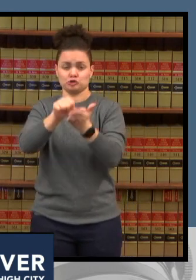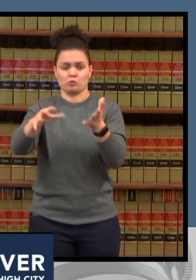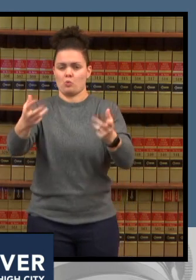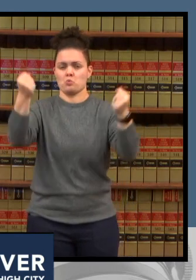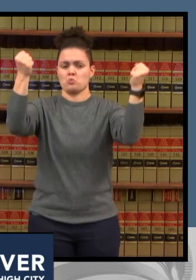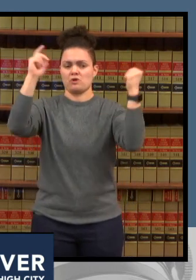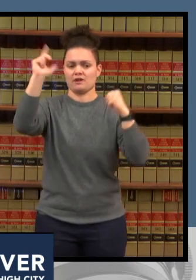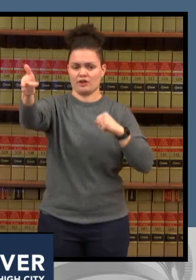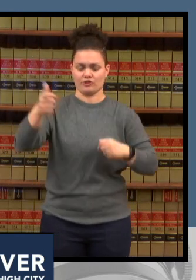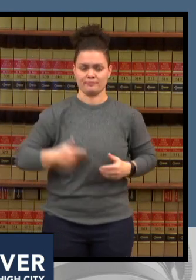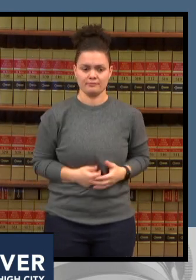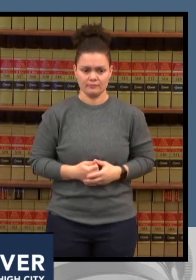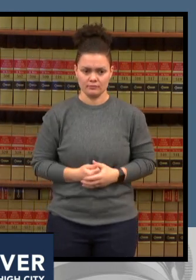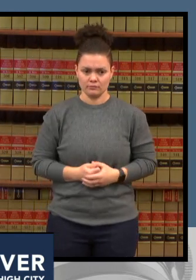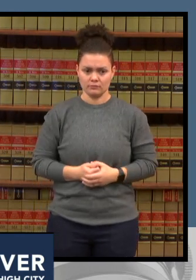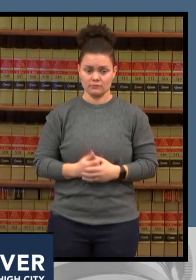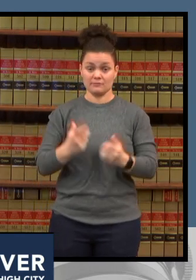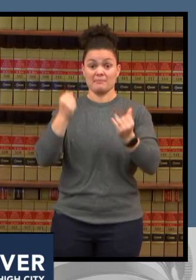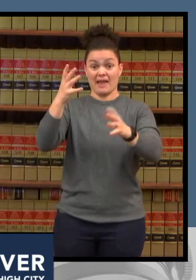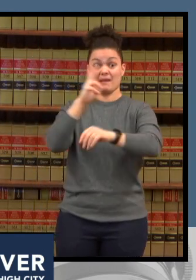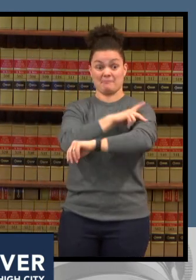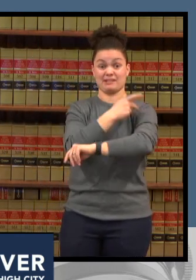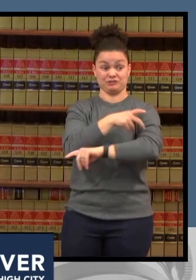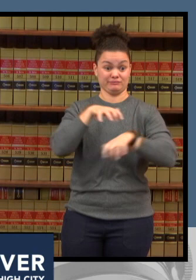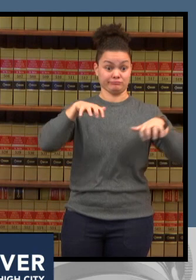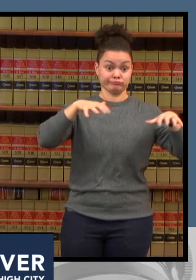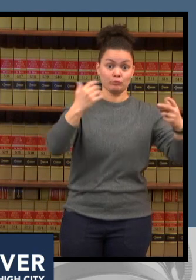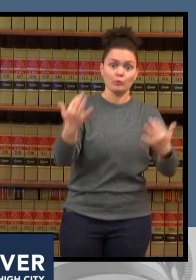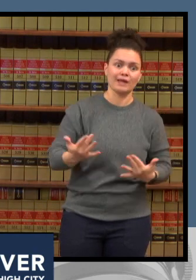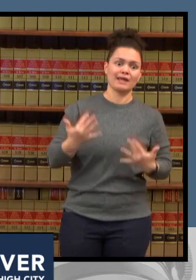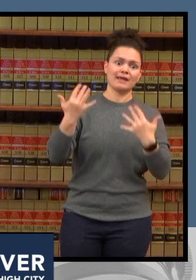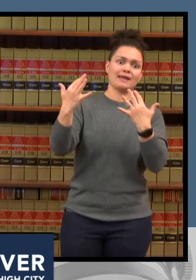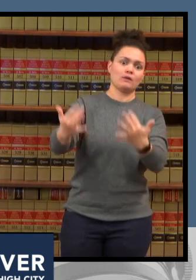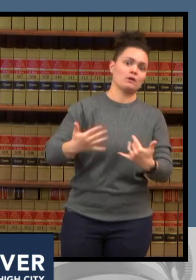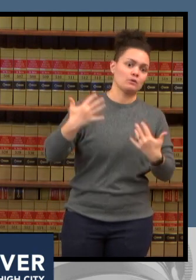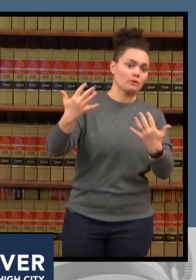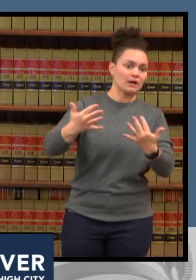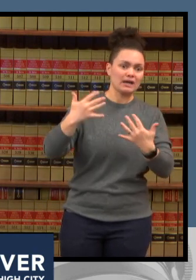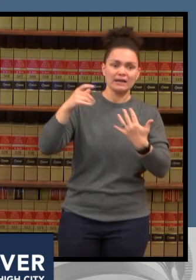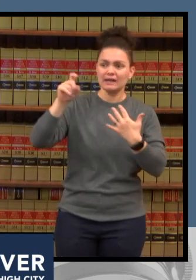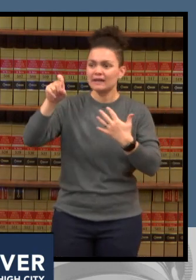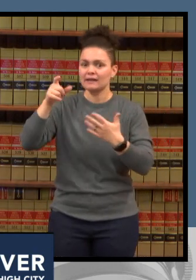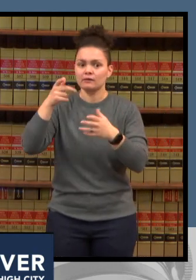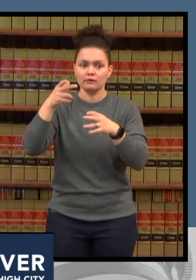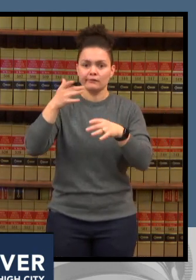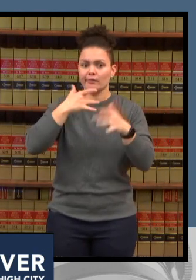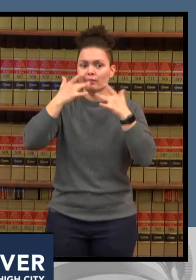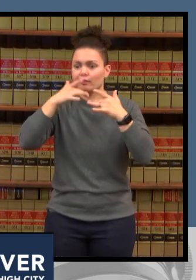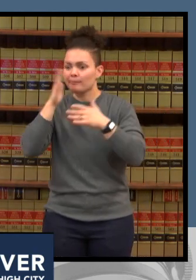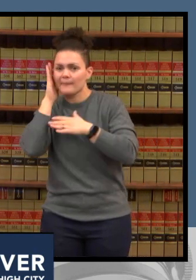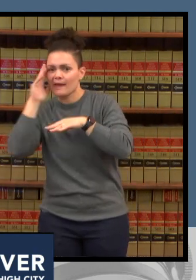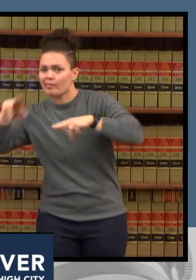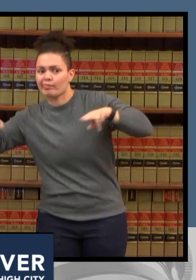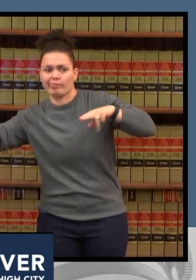hours or in these temporary beds with staff while they're waiting for a truce a true routine bed